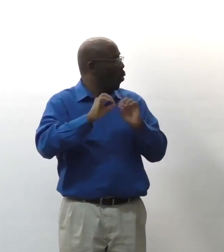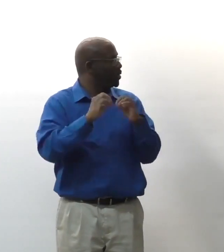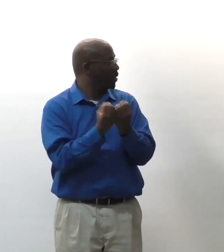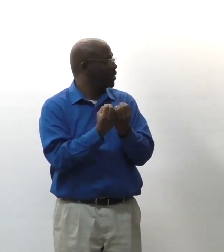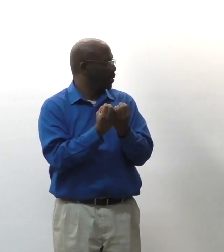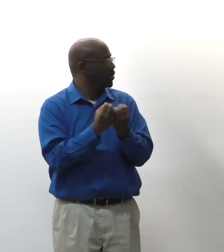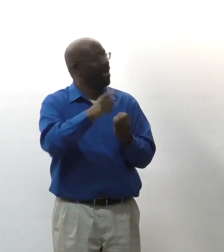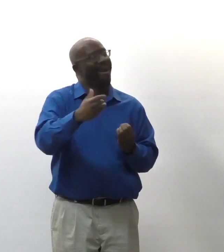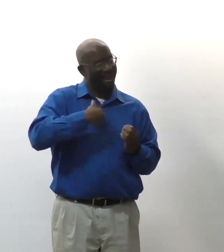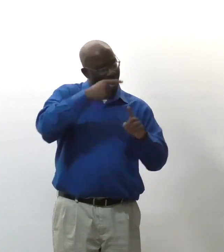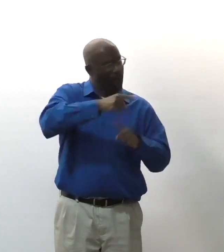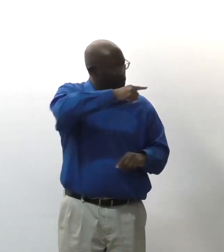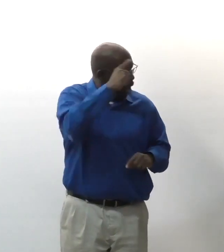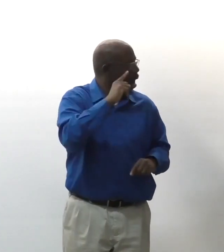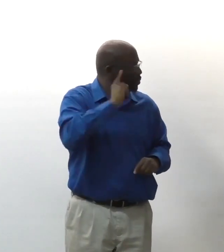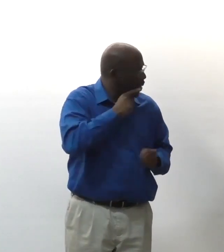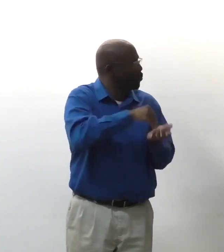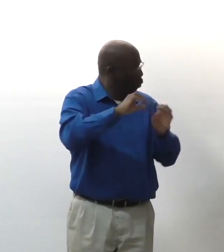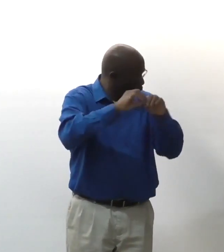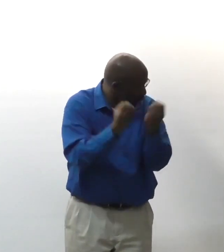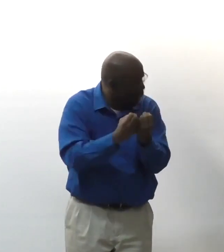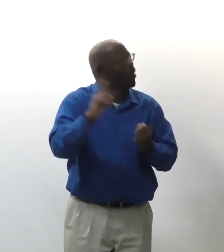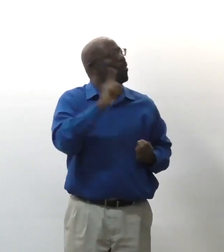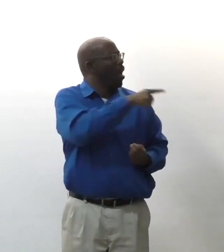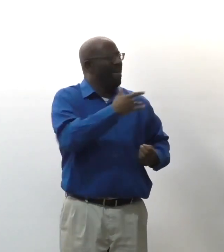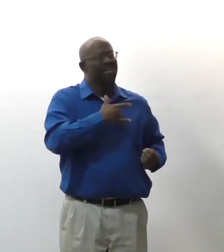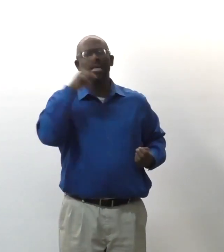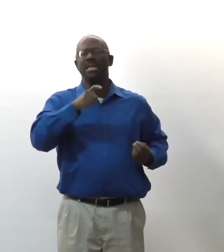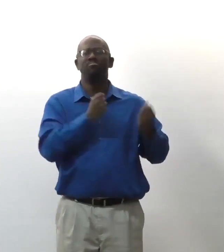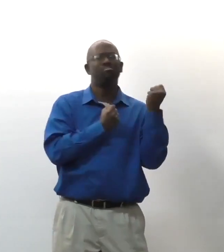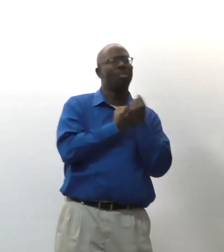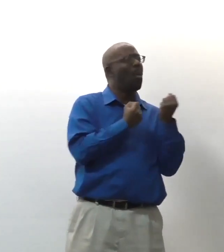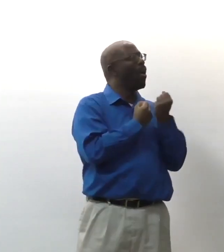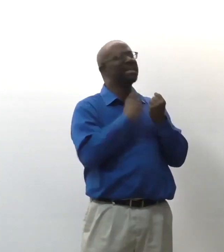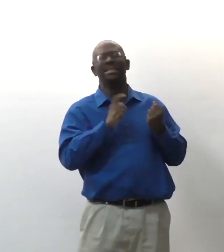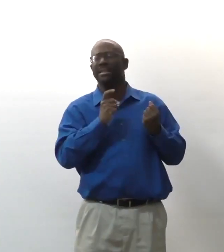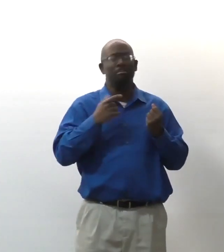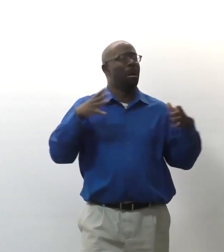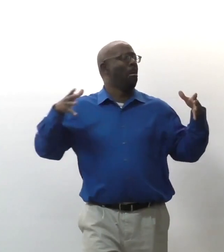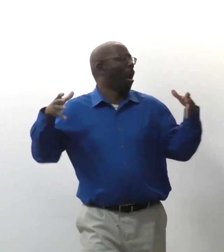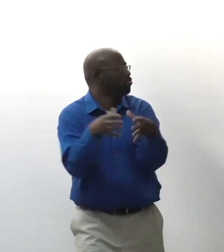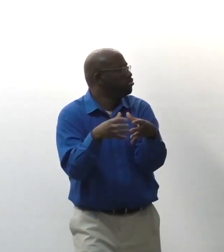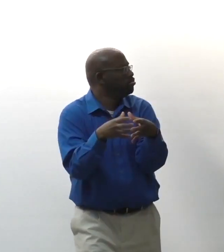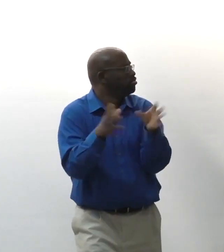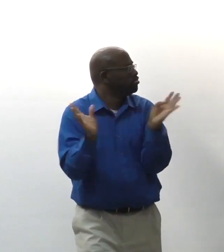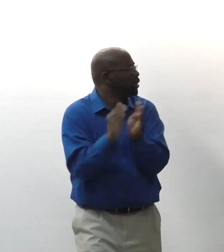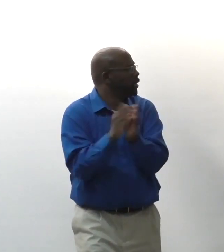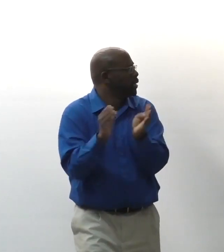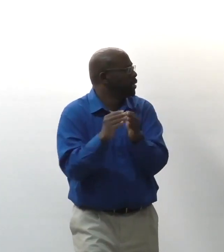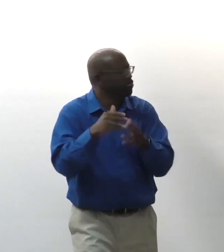NTID has student organizations. There's a Black Deaf Organization, where if you feel like you need support,